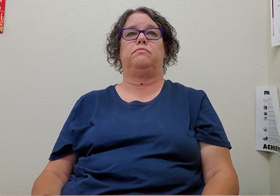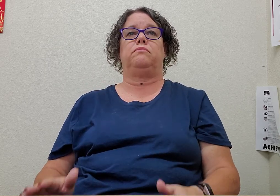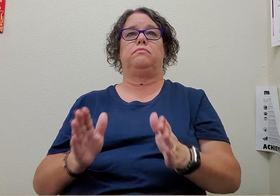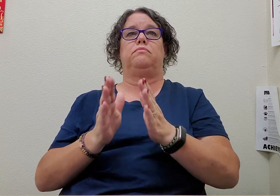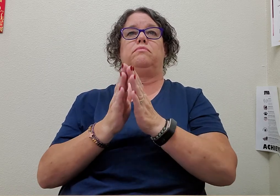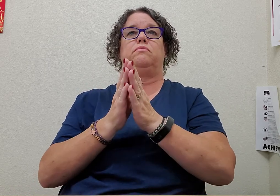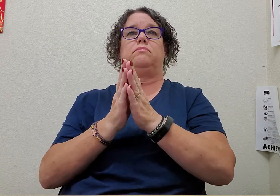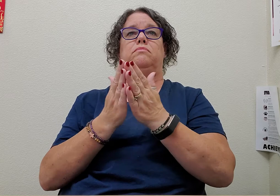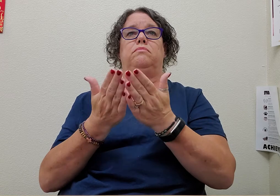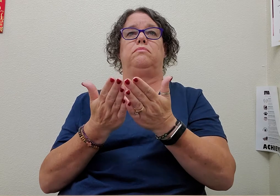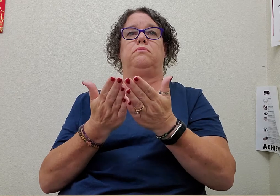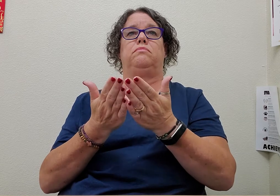book